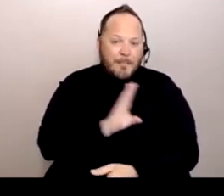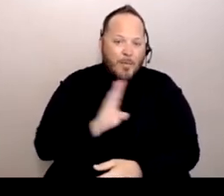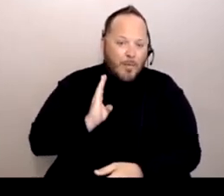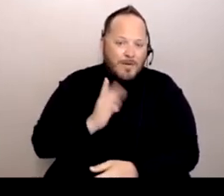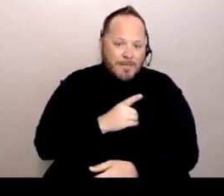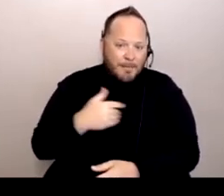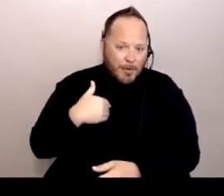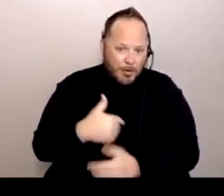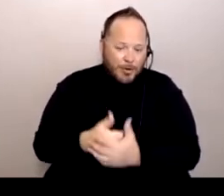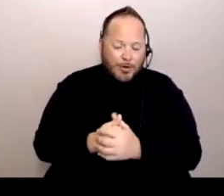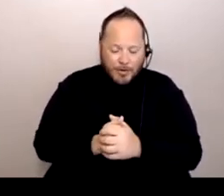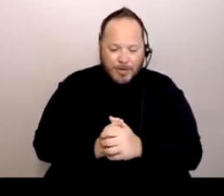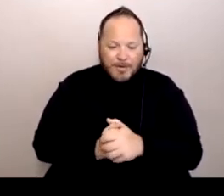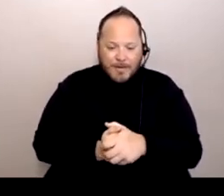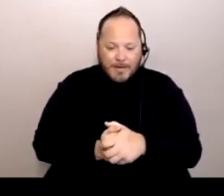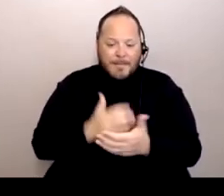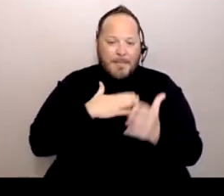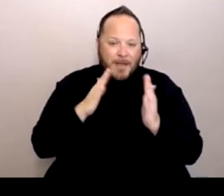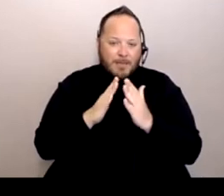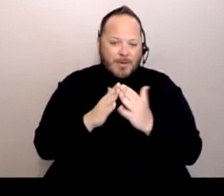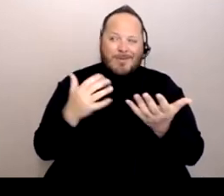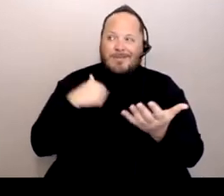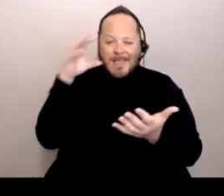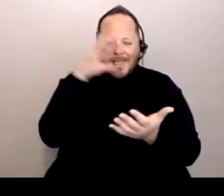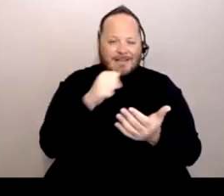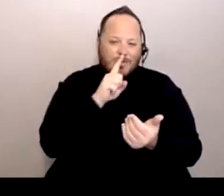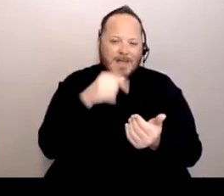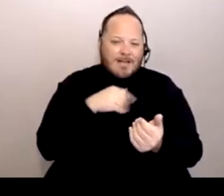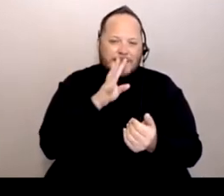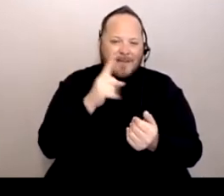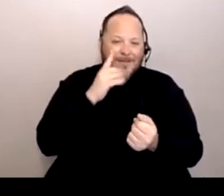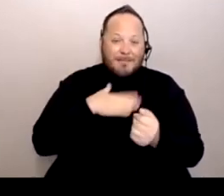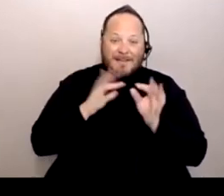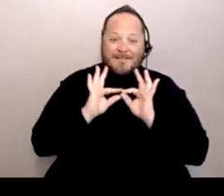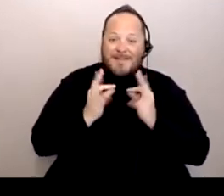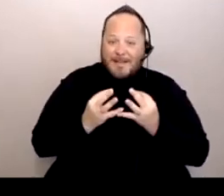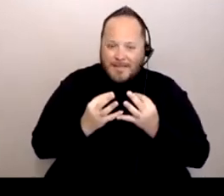Well, I guess I'll speak for my family. I have two kids that went through the district